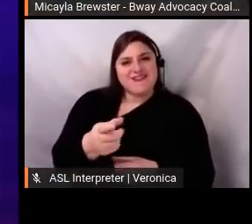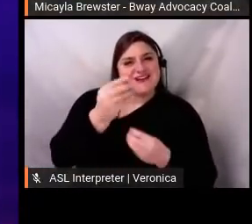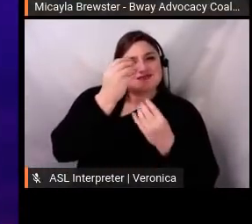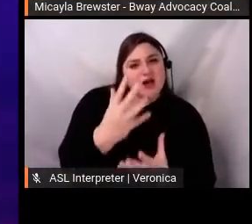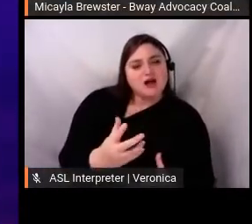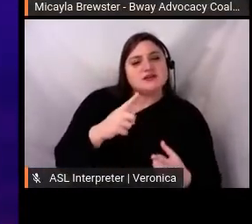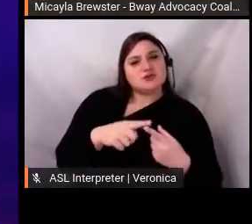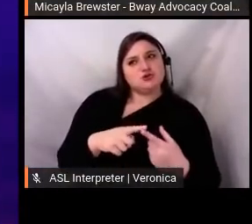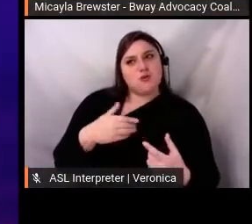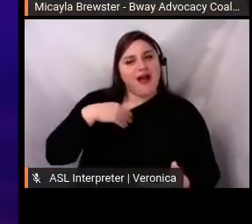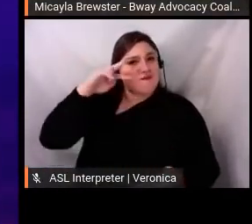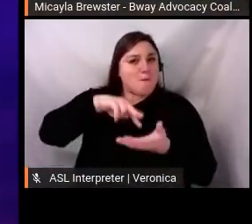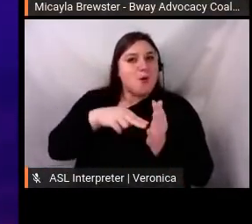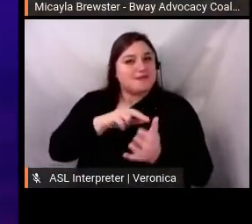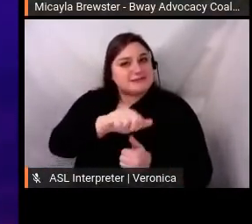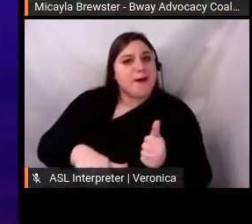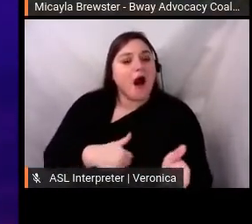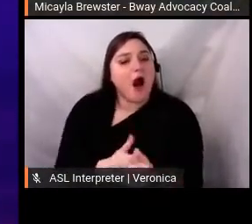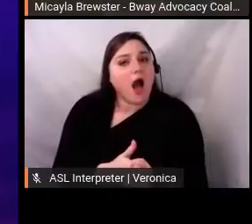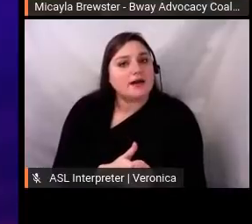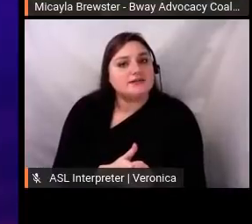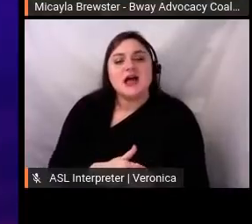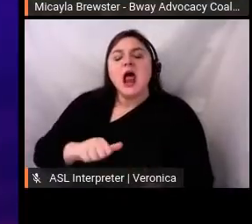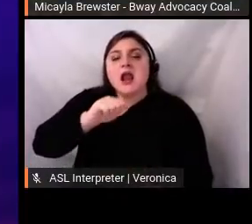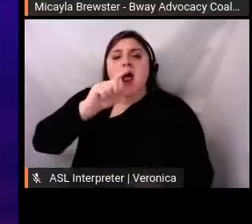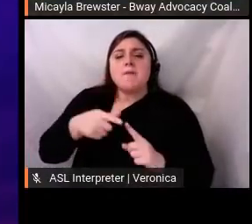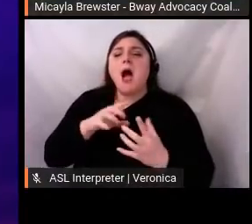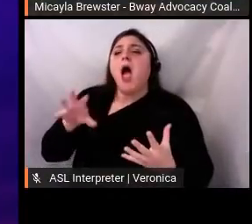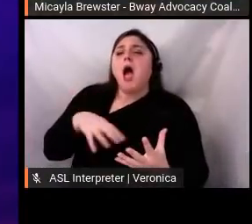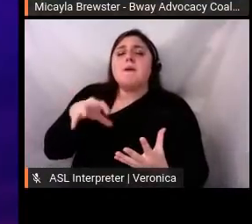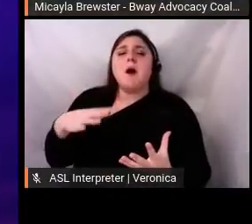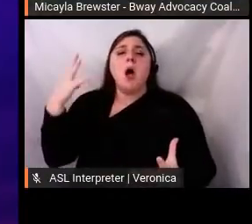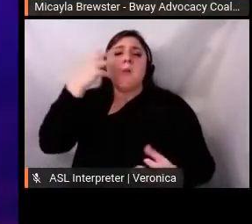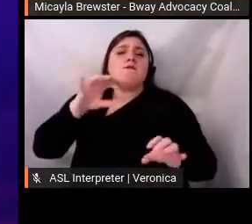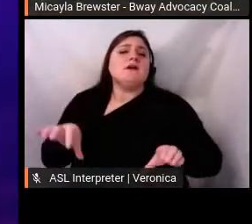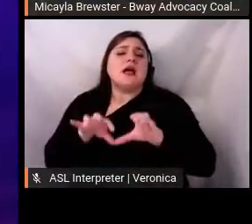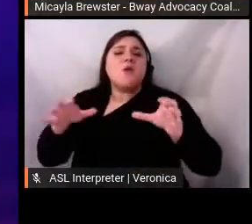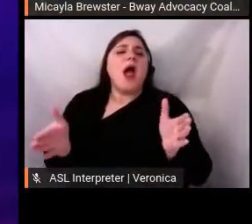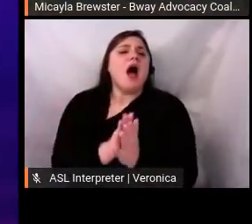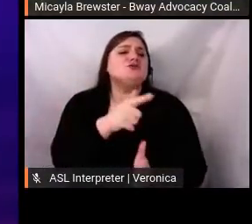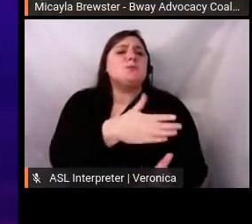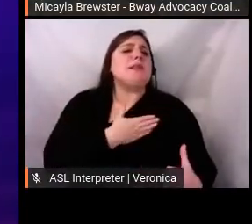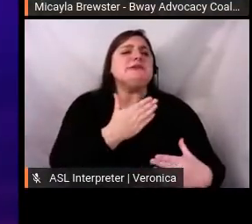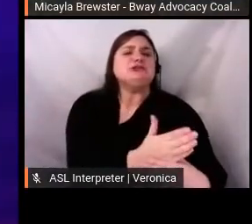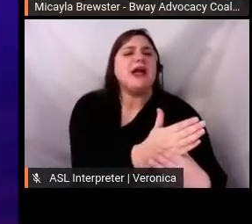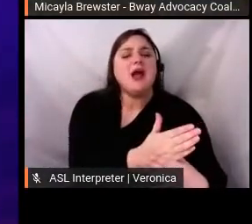it a declaration of their intentions. And it also allowed them to kind of